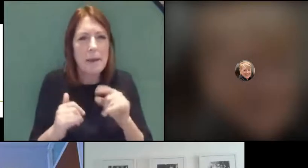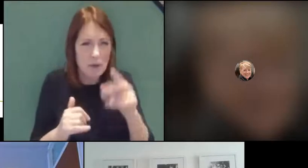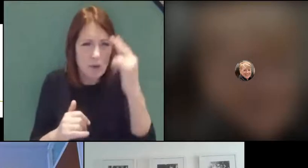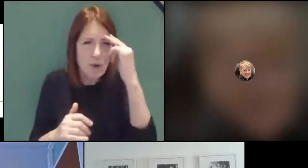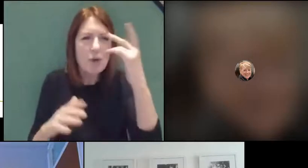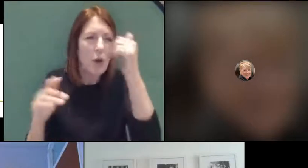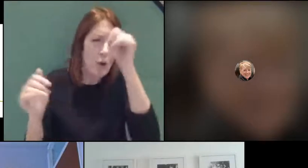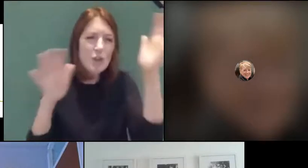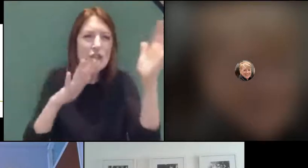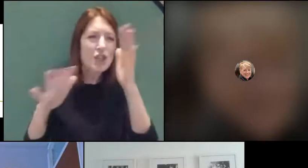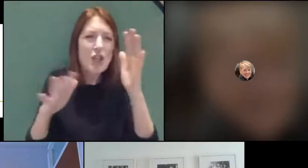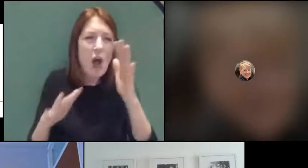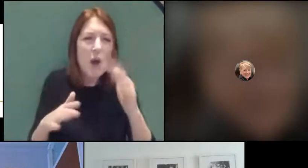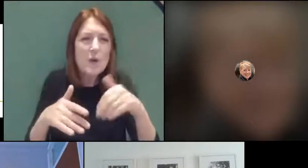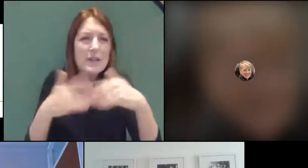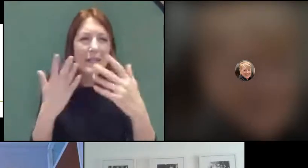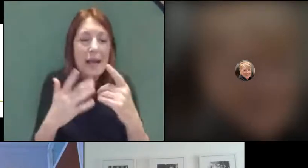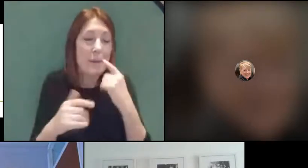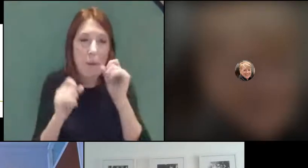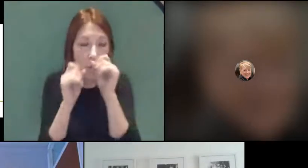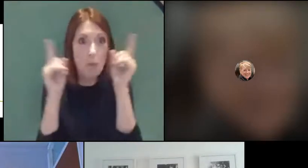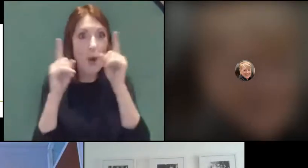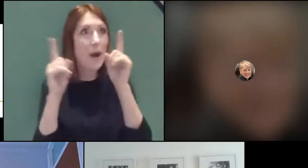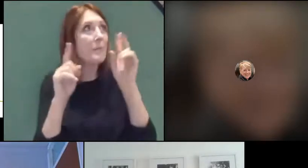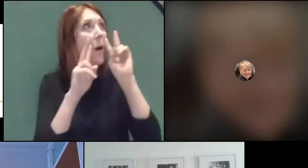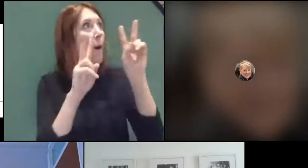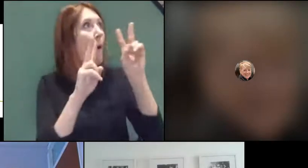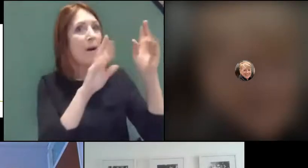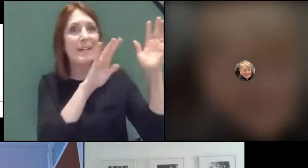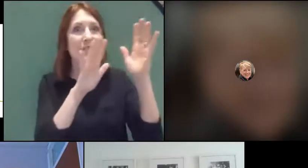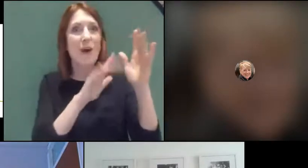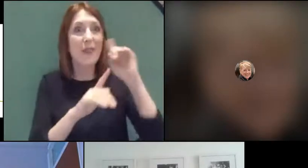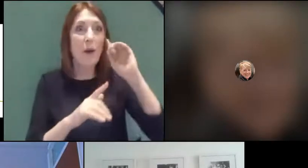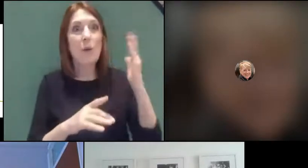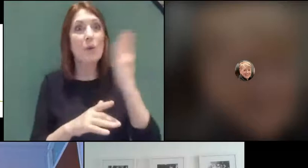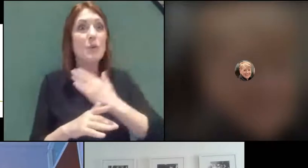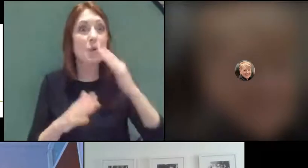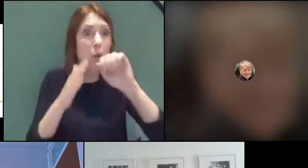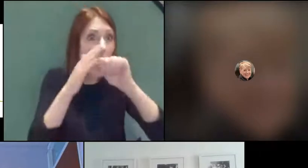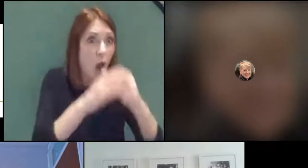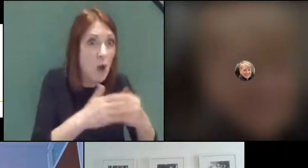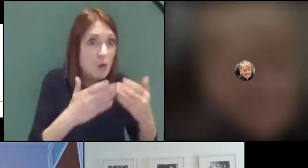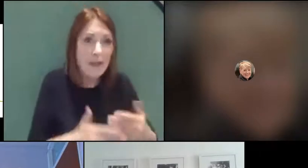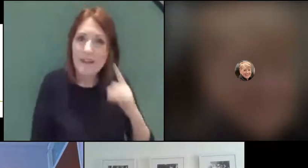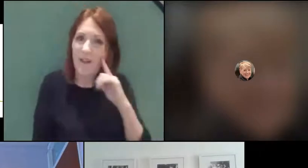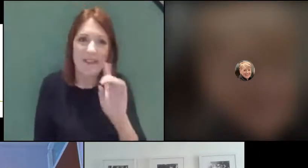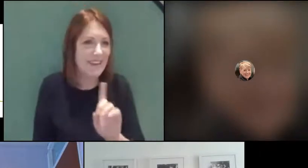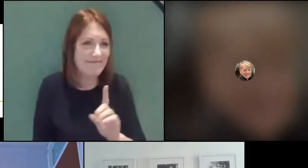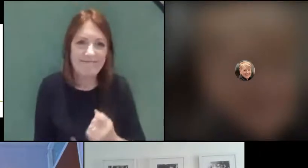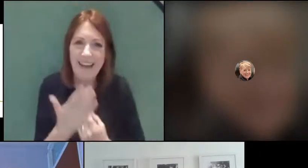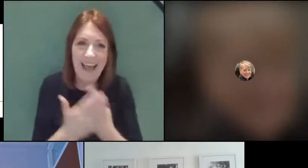where we woke up and saw all the snow outside, thinking "oh, the school might be closed today!" I don't think that's going to happen going forward anymore,